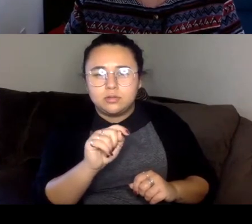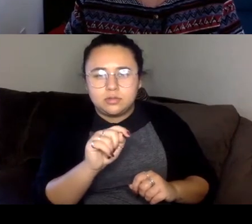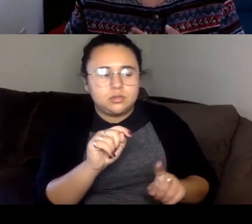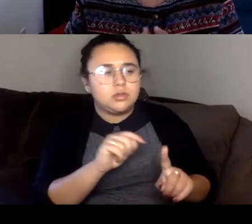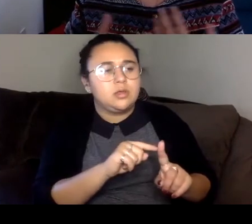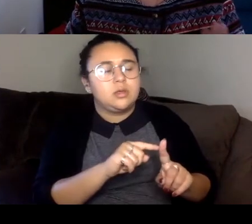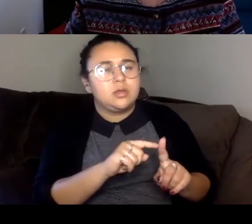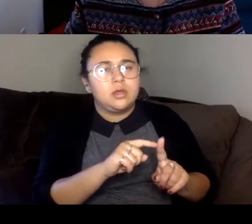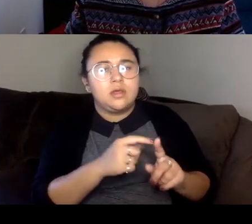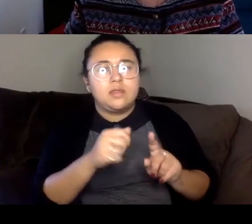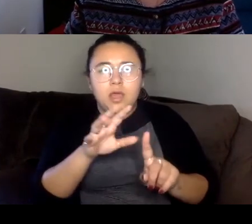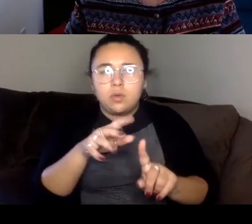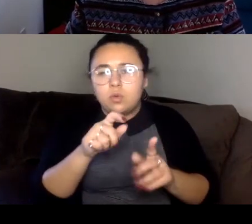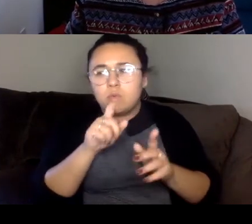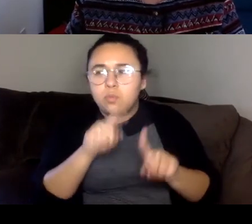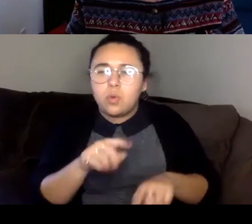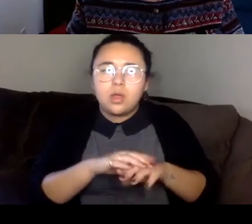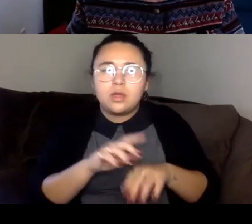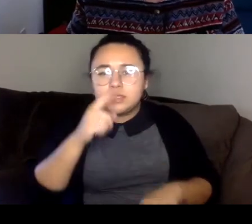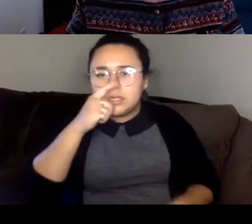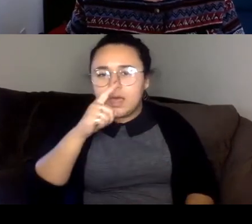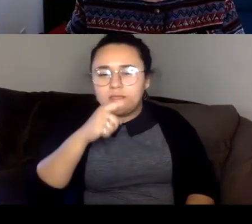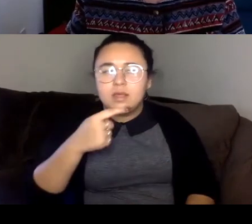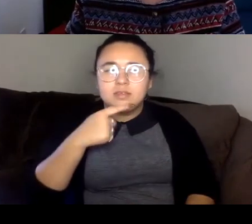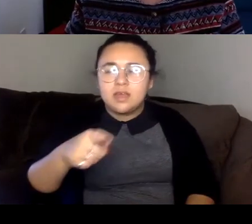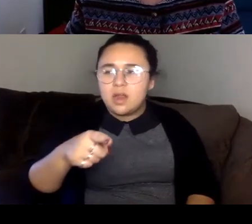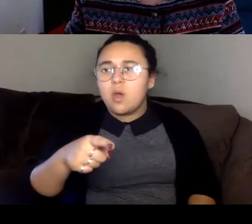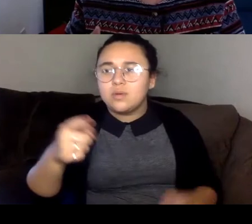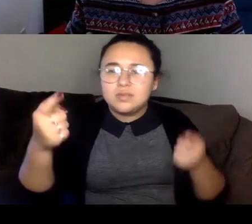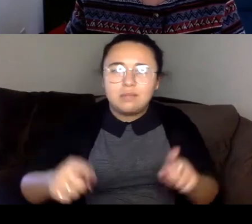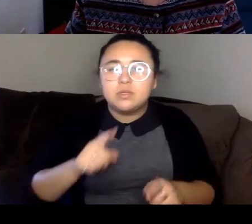that they said that something was happening, that was truthful, that was in fact inaccurate